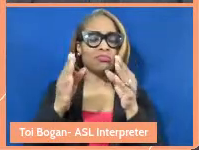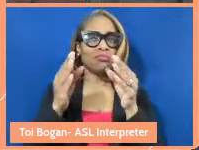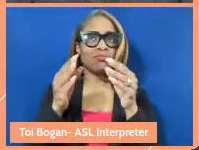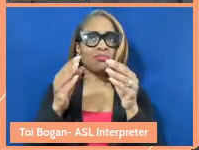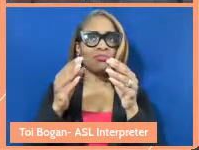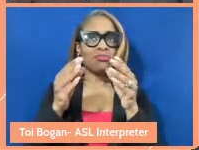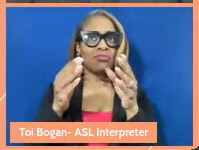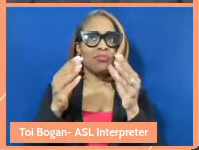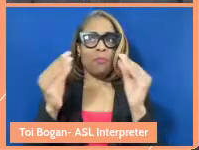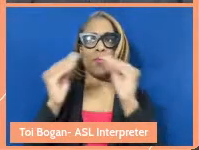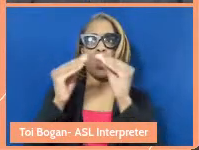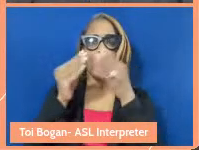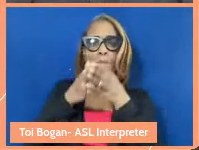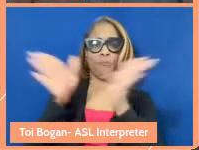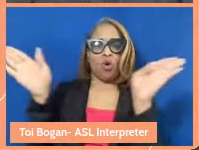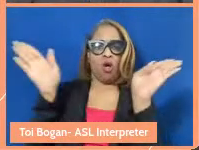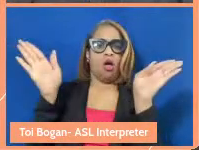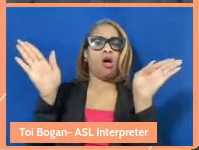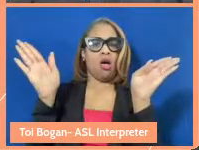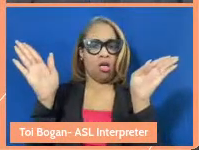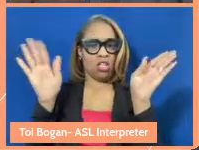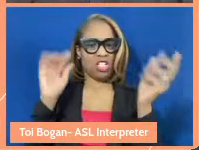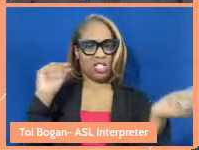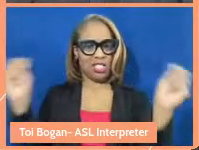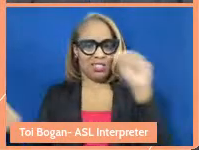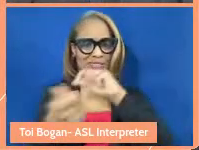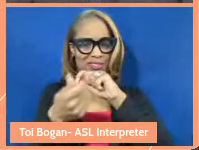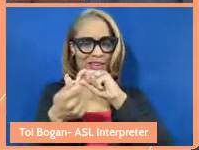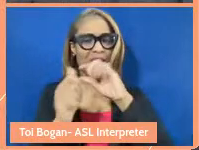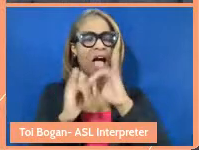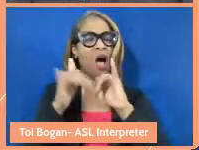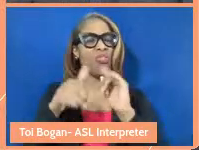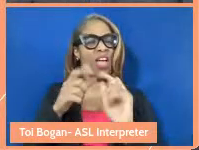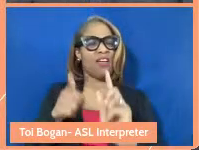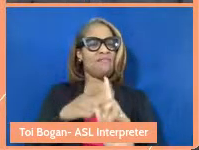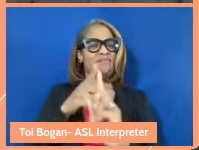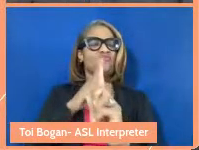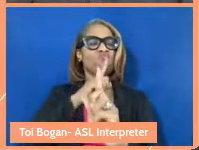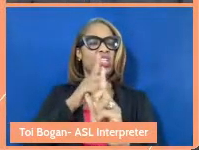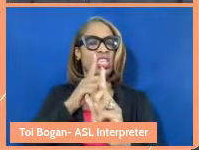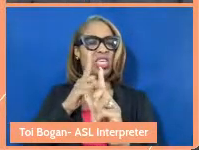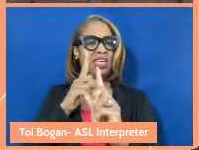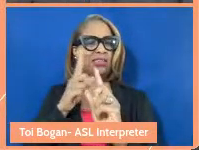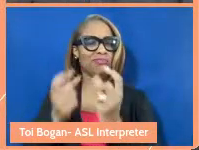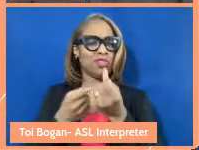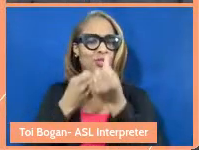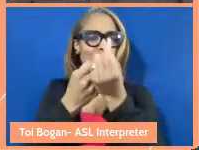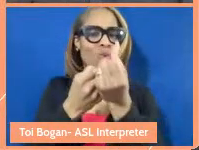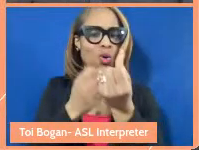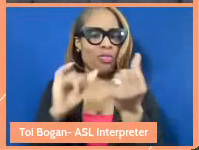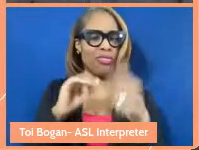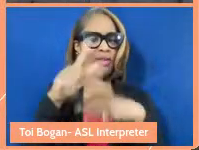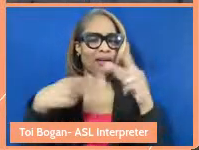And how does care specifically help inform that work that you're doing? At this time,